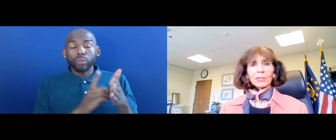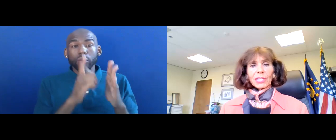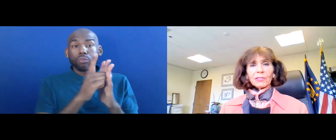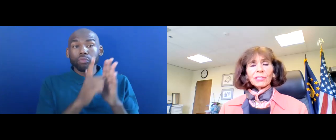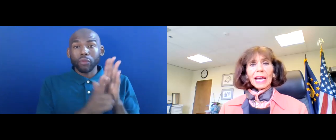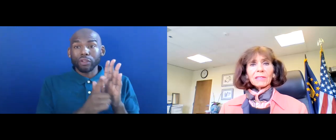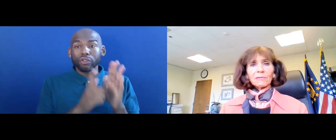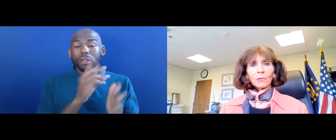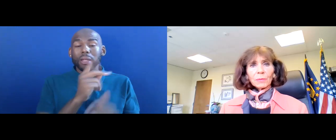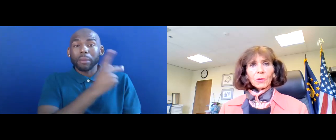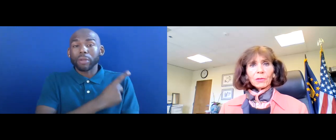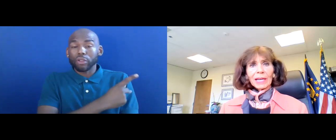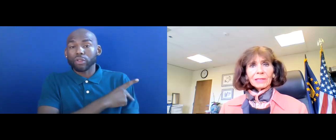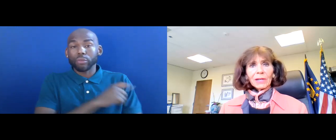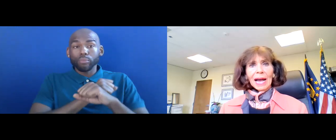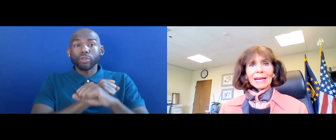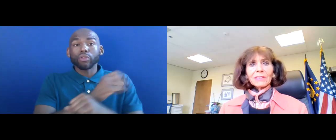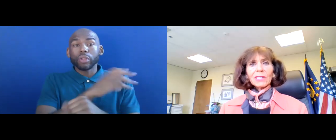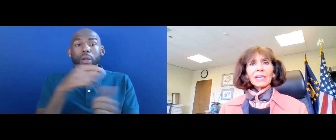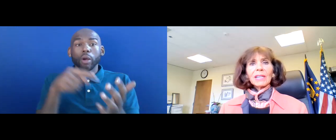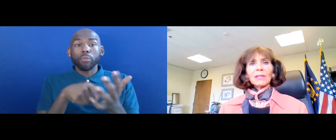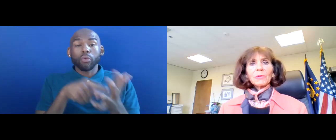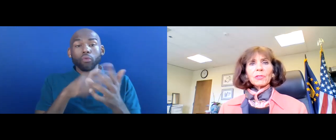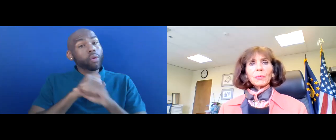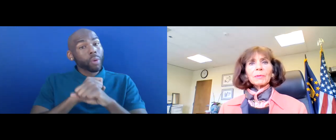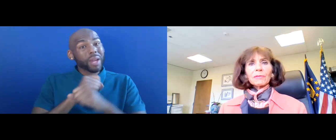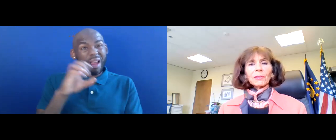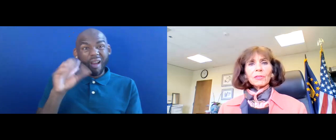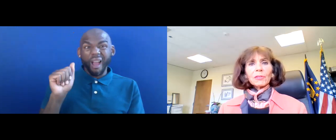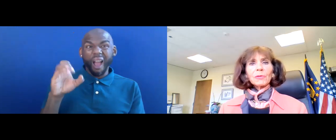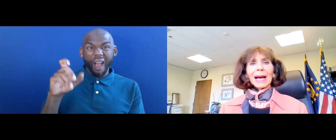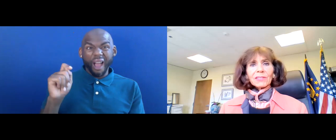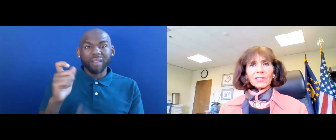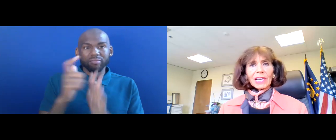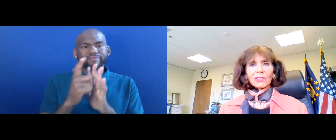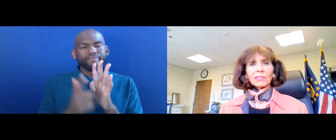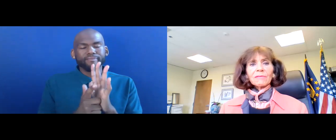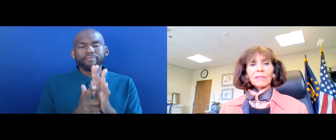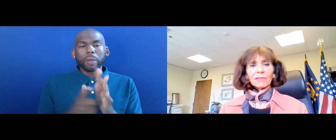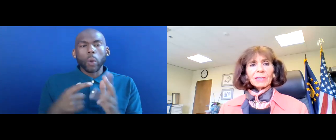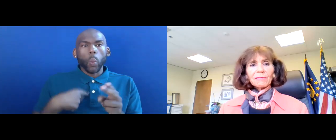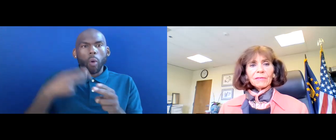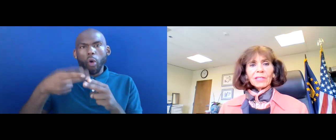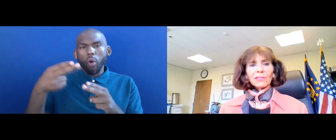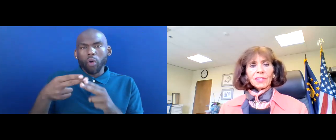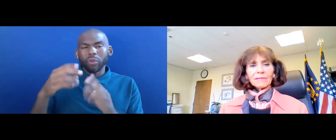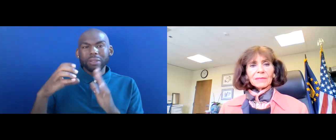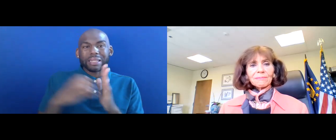PROTECTION AND AFFORDABLE CARE ACT, WHICH WE REFER TO AS SECTION 1557.